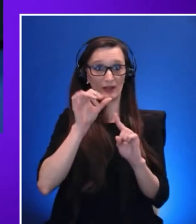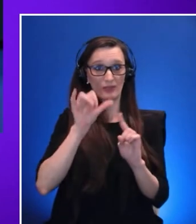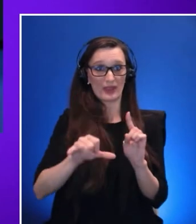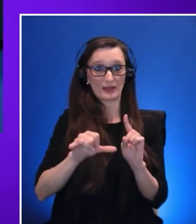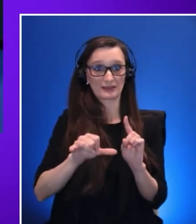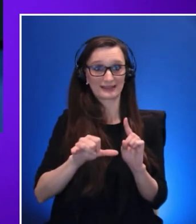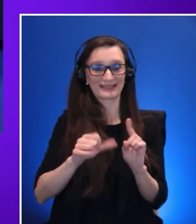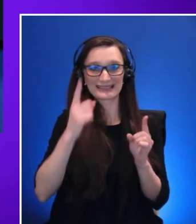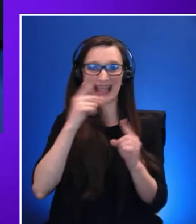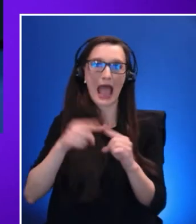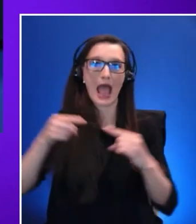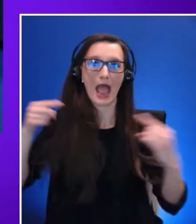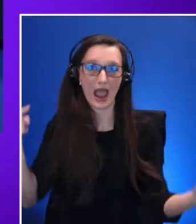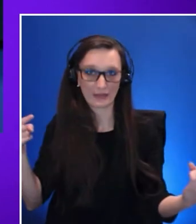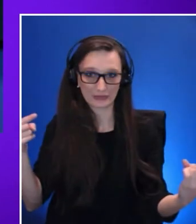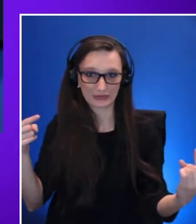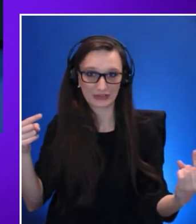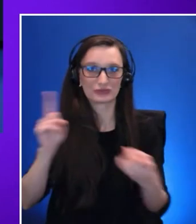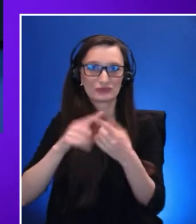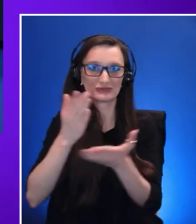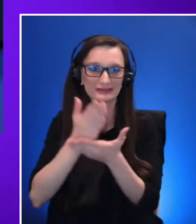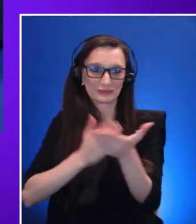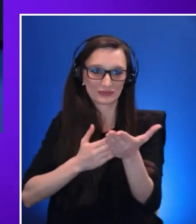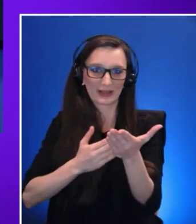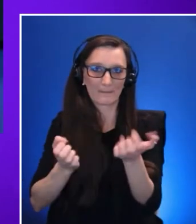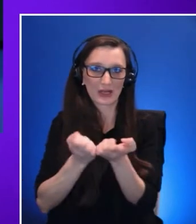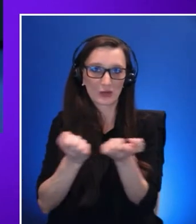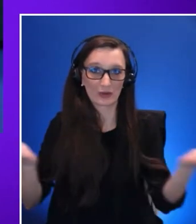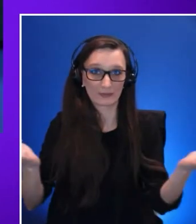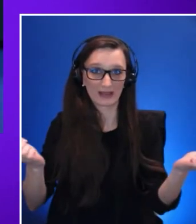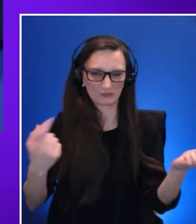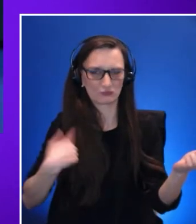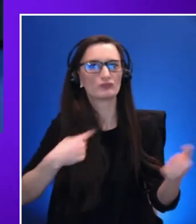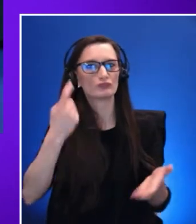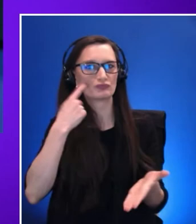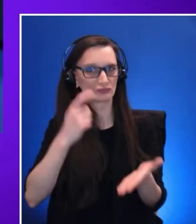because we have receiving cases of people that are unable to use their VR device